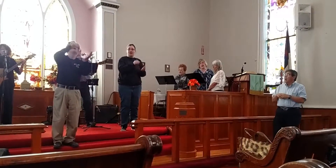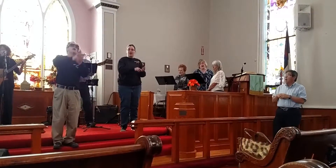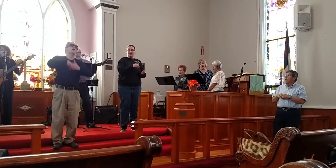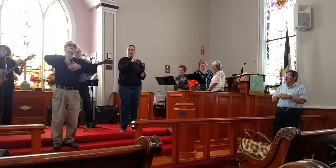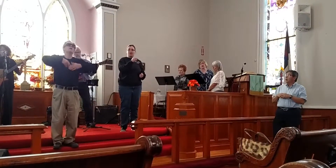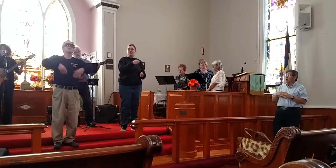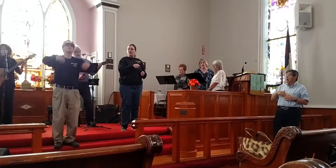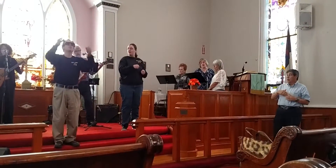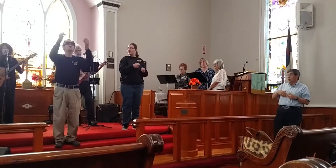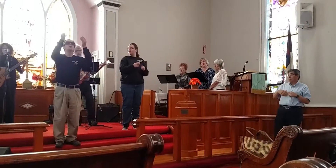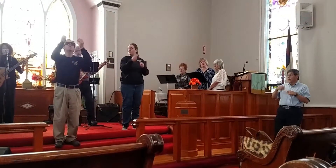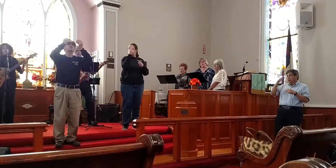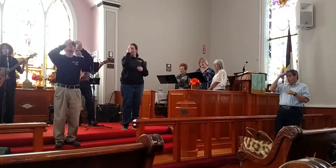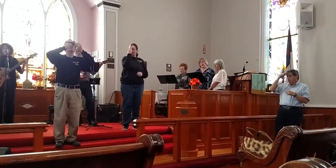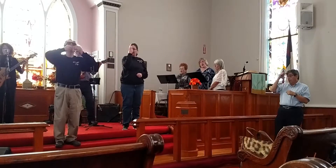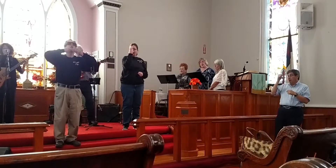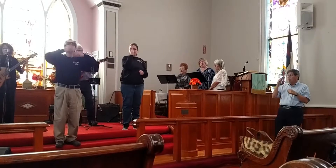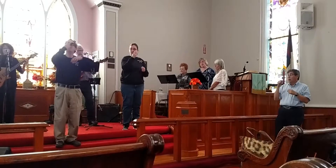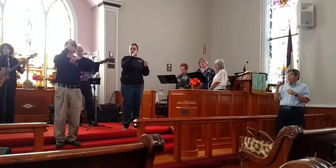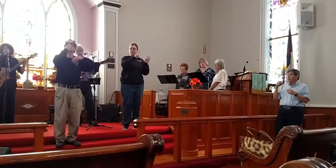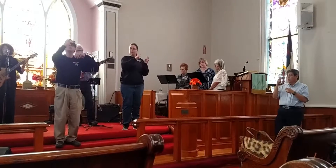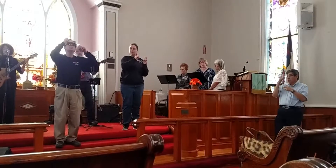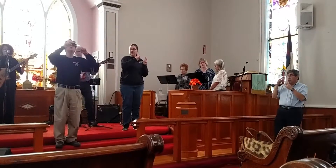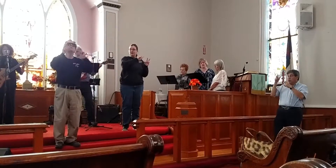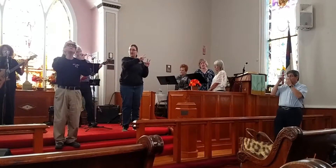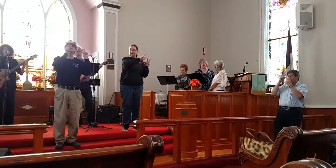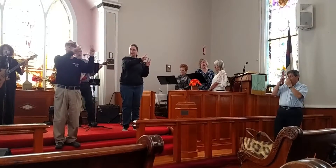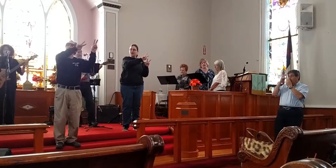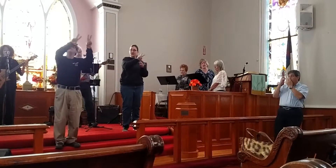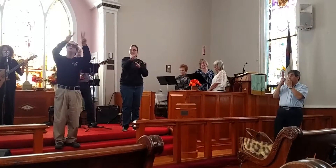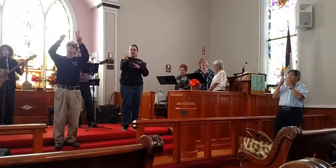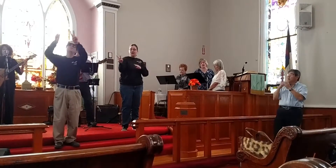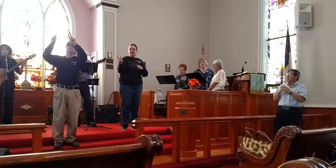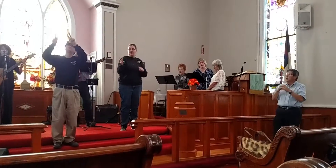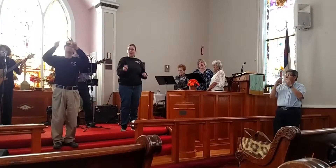And caused the blind to see